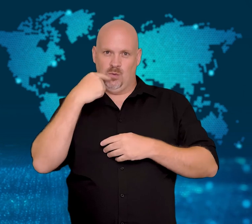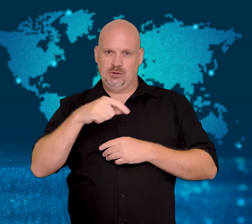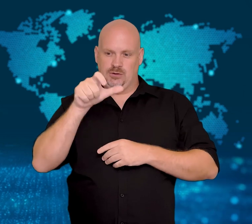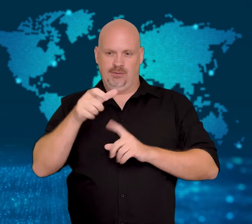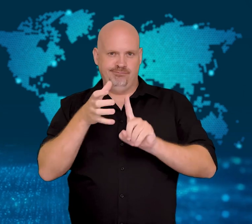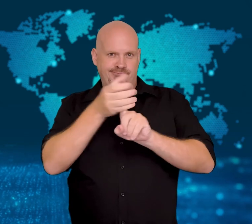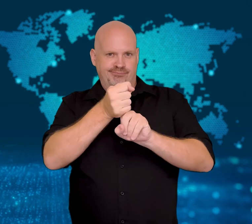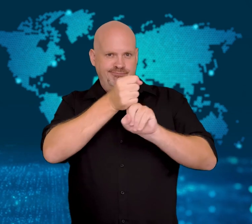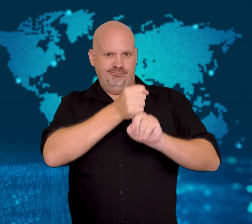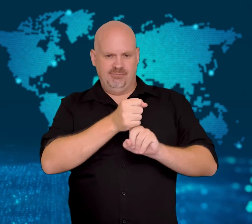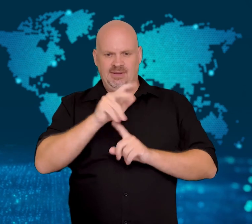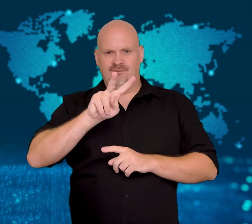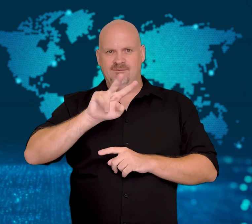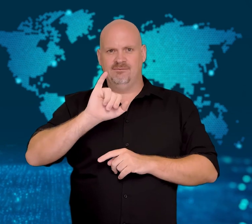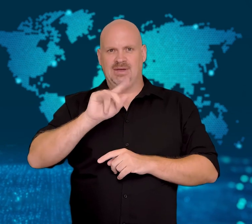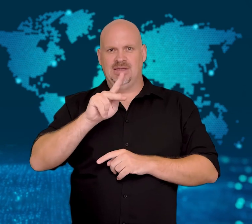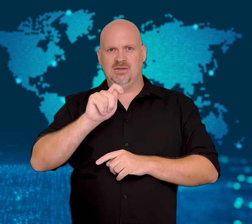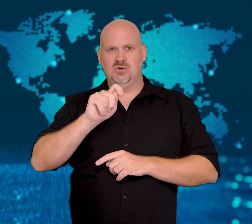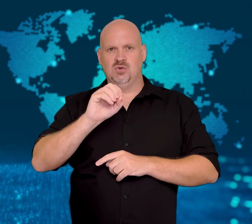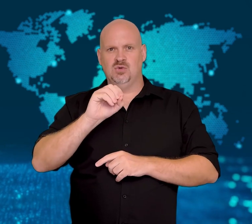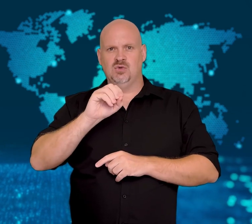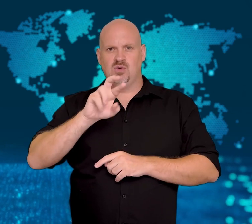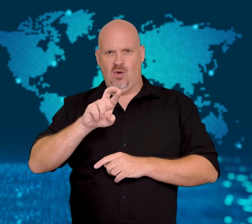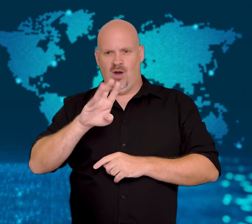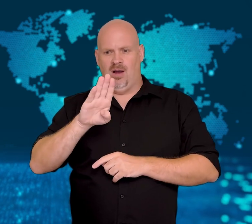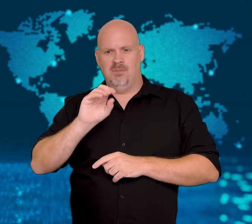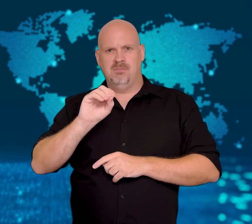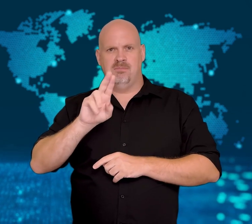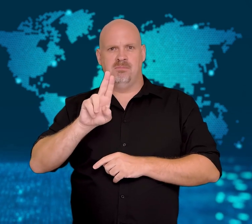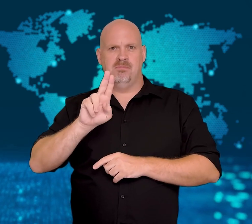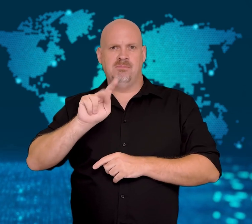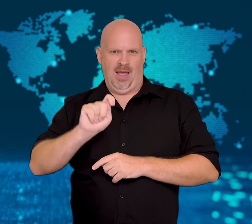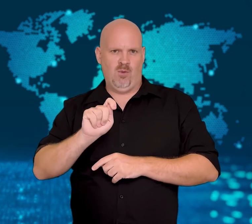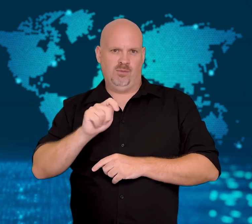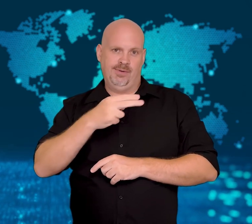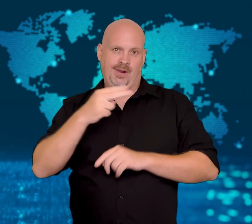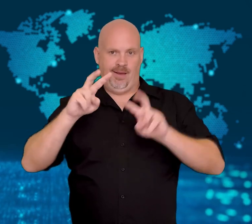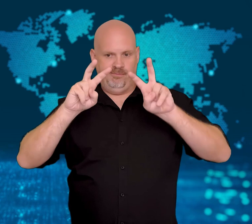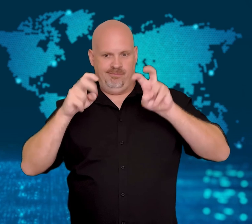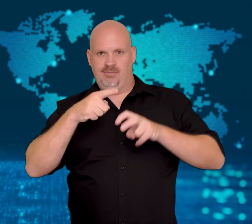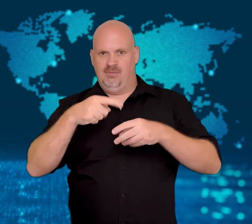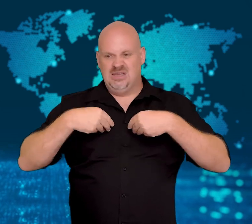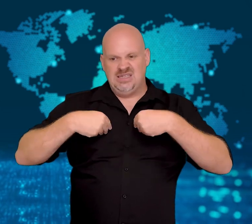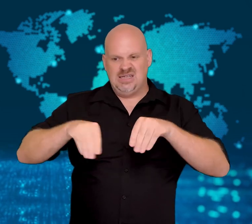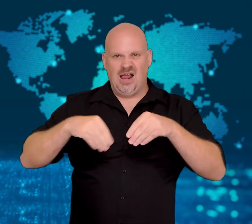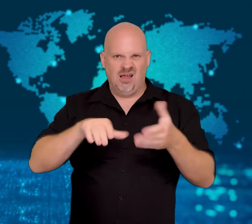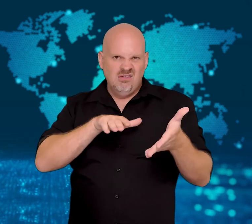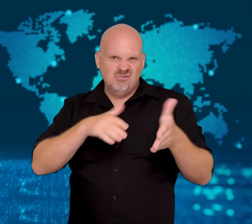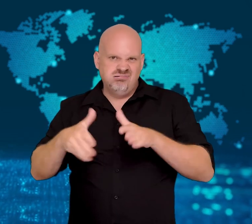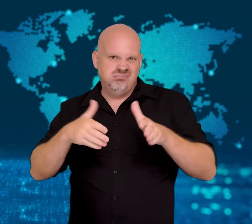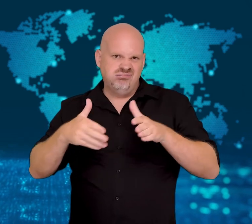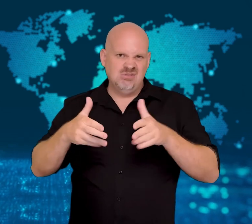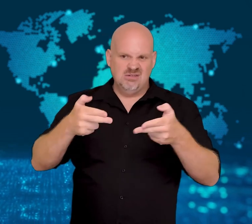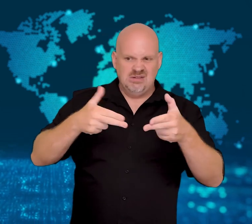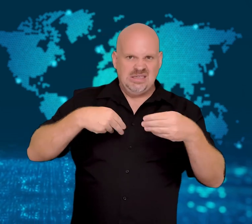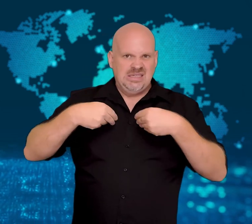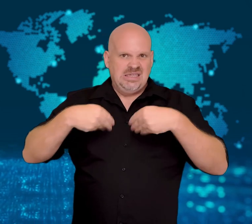who has been labeled the "Merchant of Death" for years.